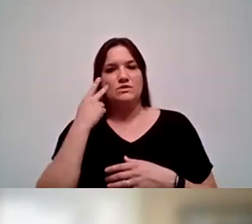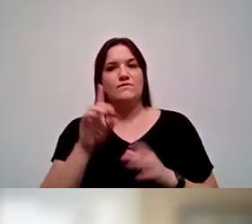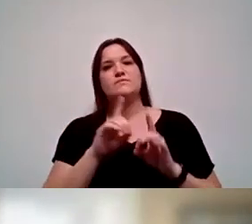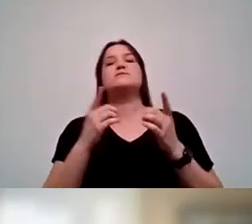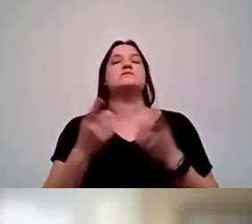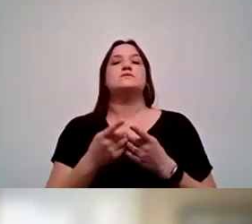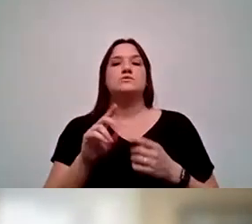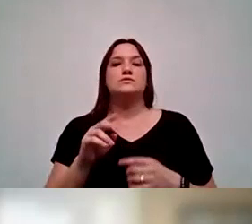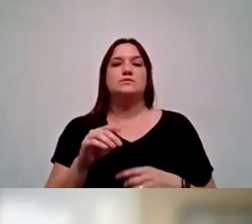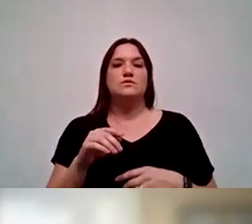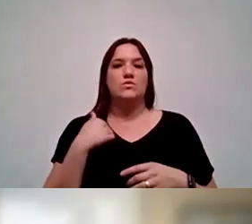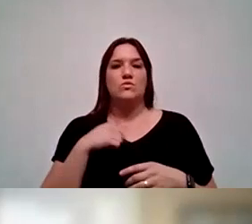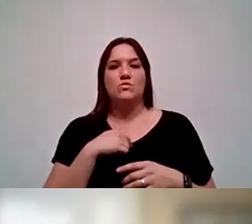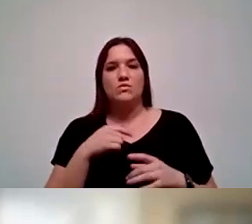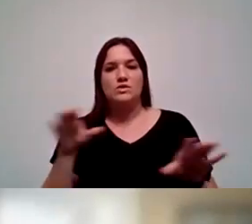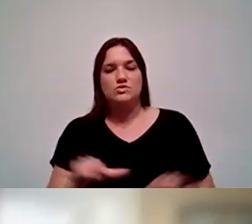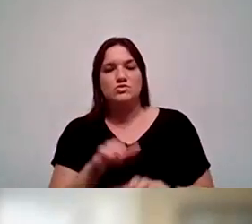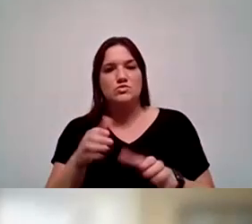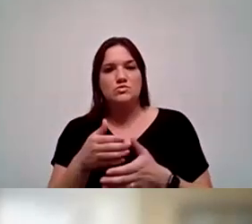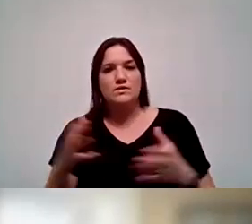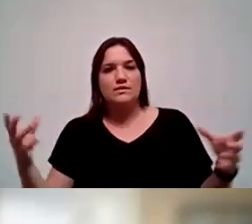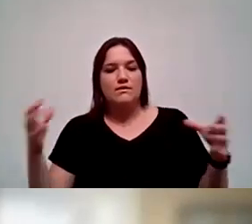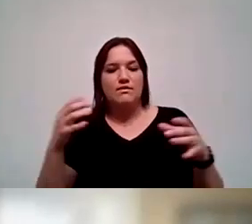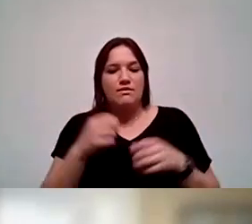We’re intentionally doing collective media buys,